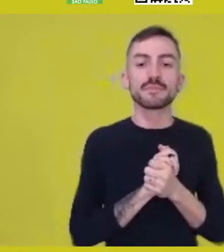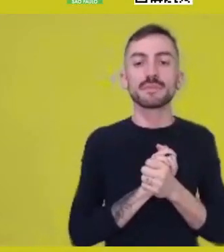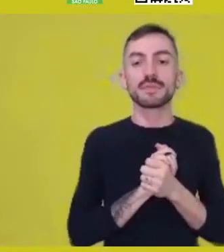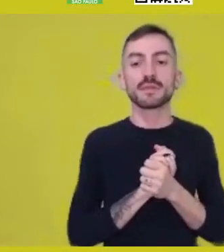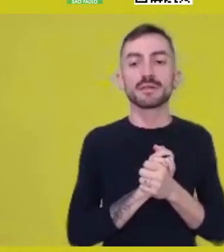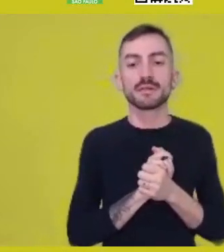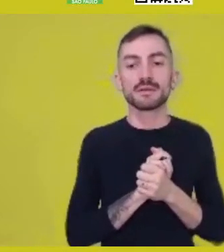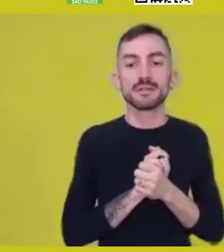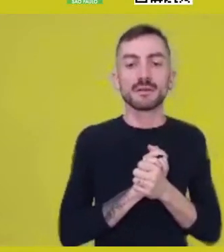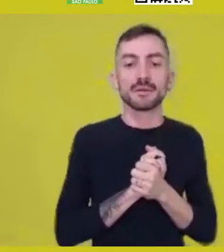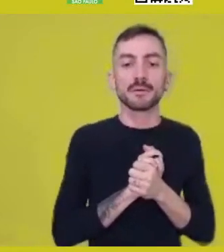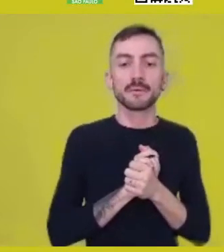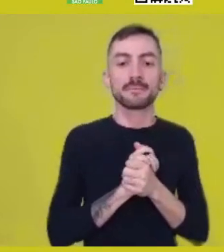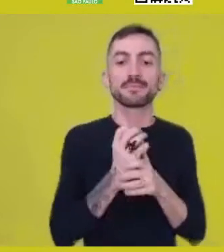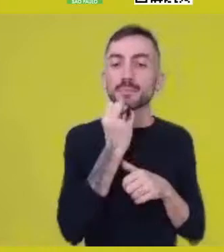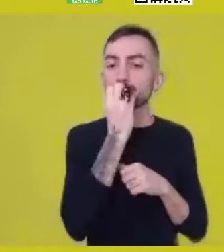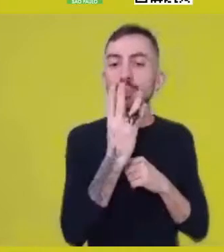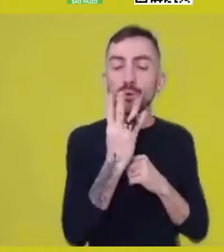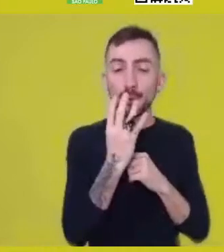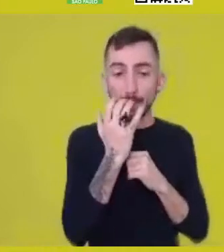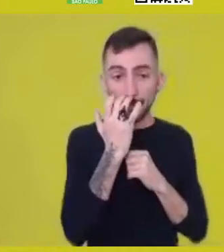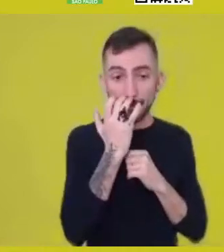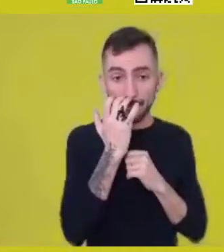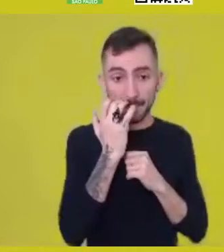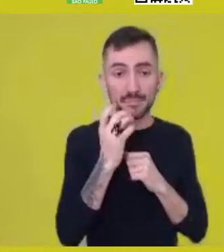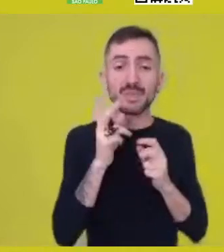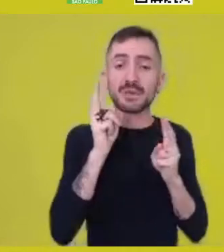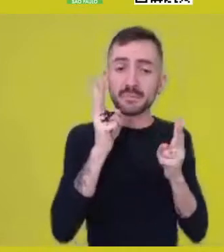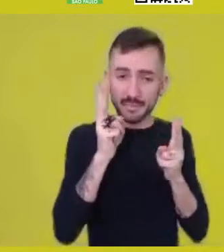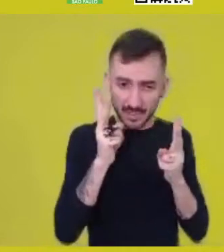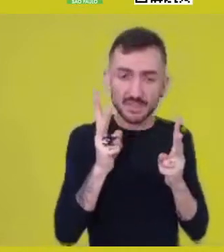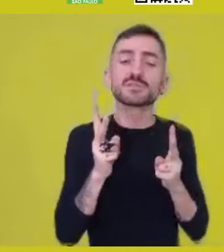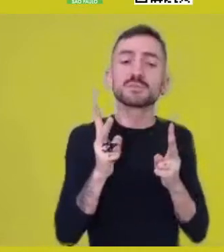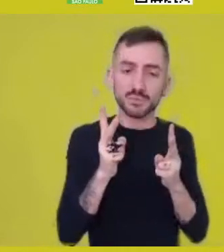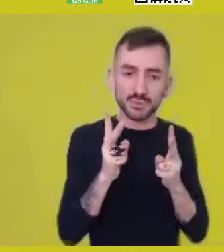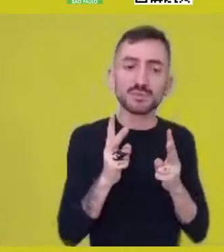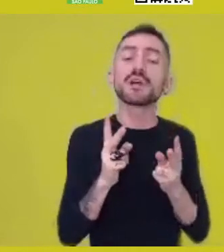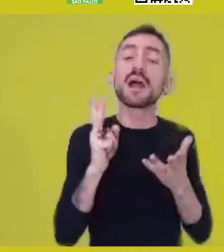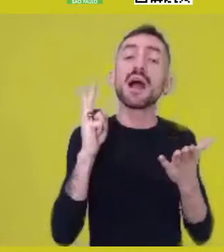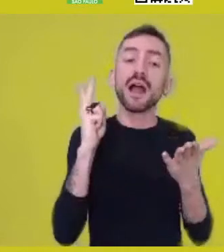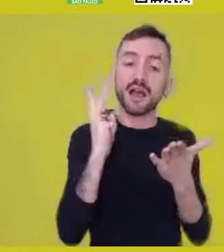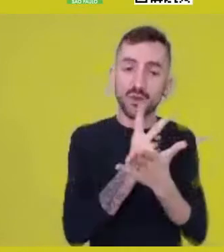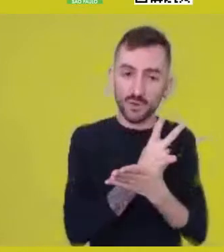from interracial relationships,